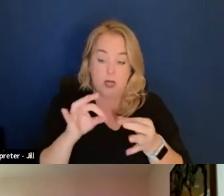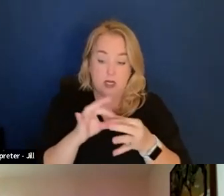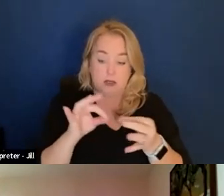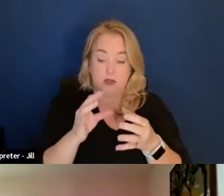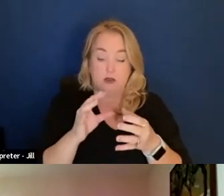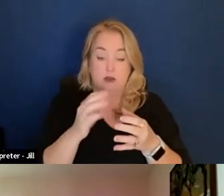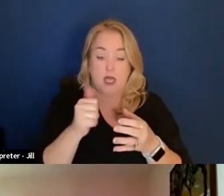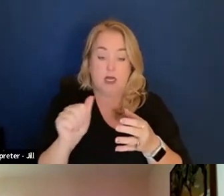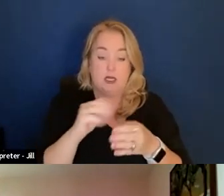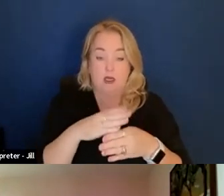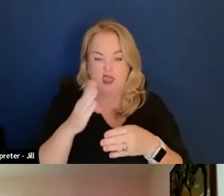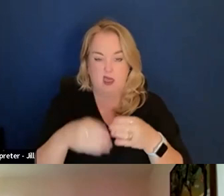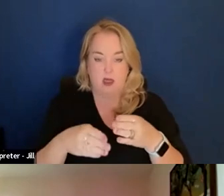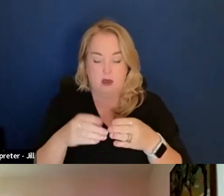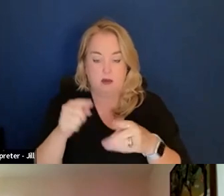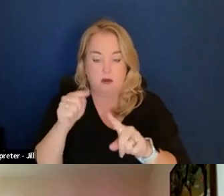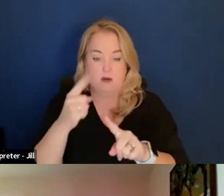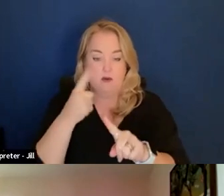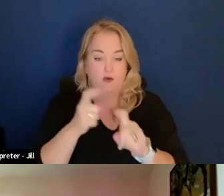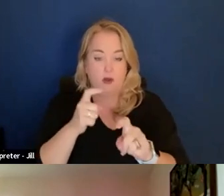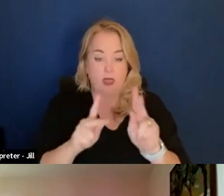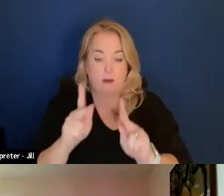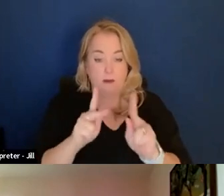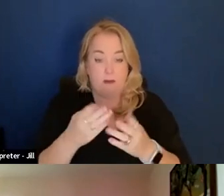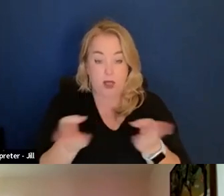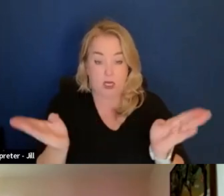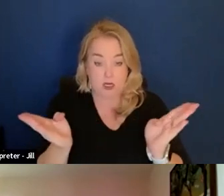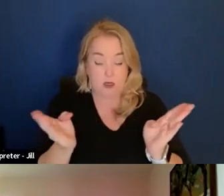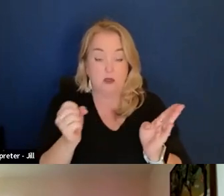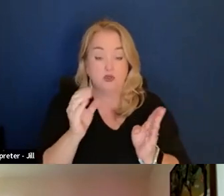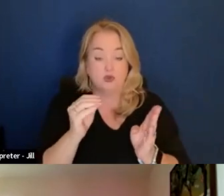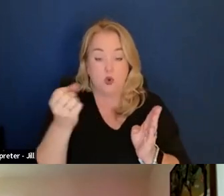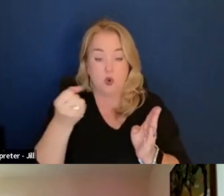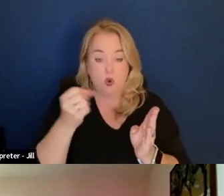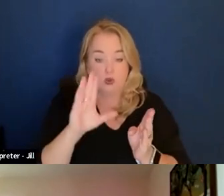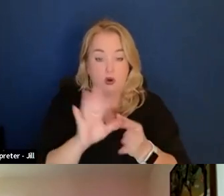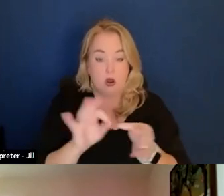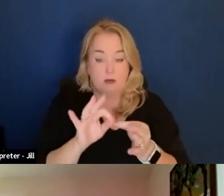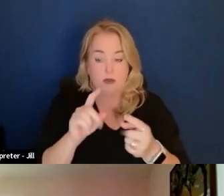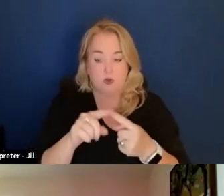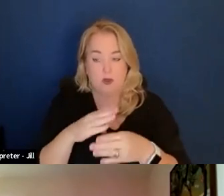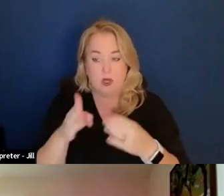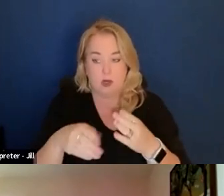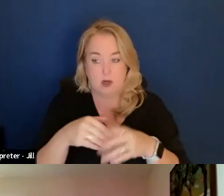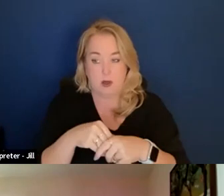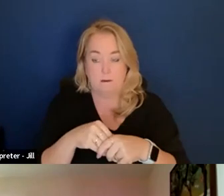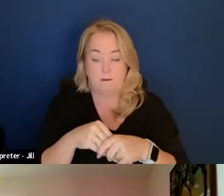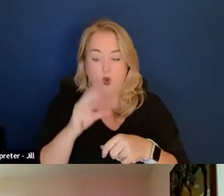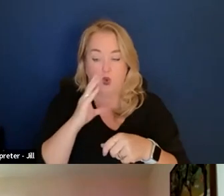or statements toward the end from the public. So please hold comments until that period. We will now open the meeting